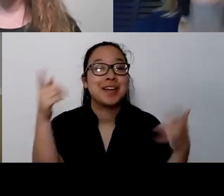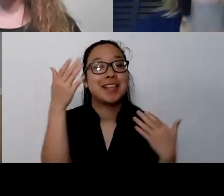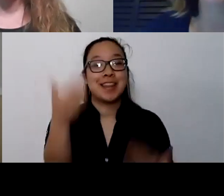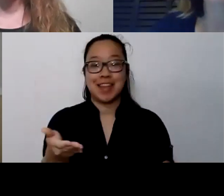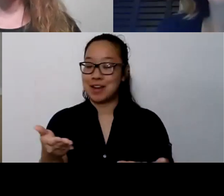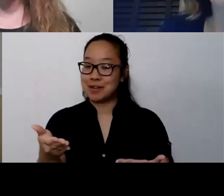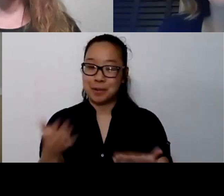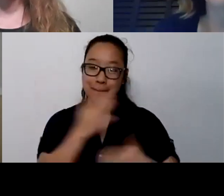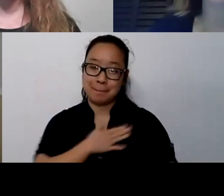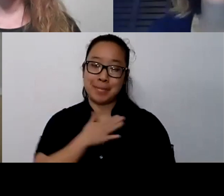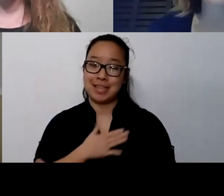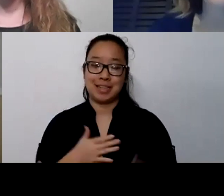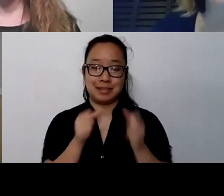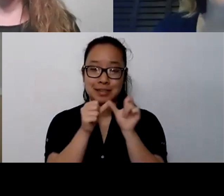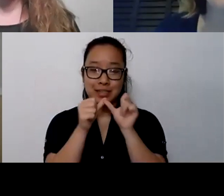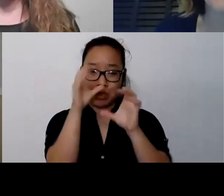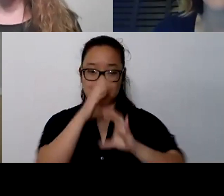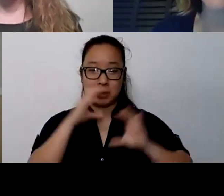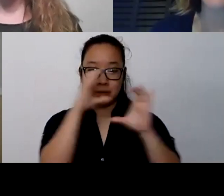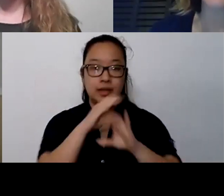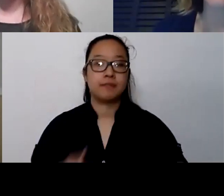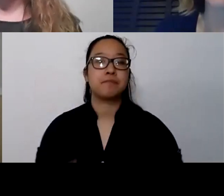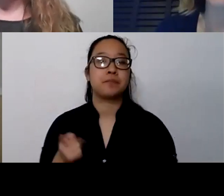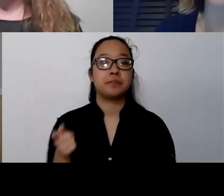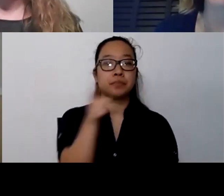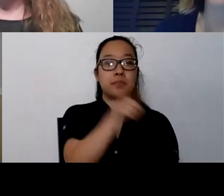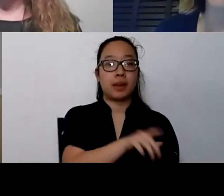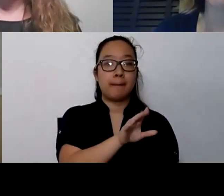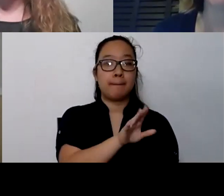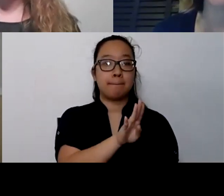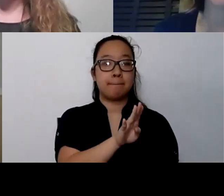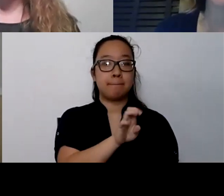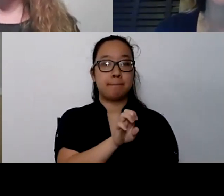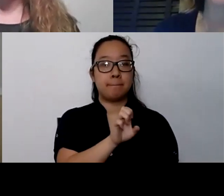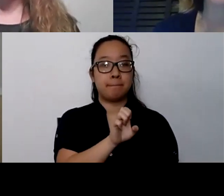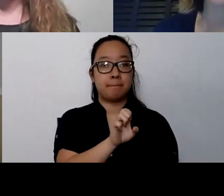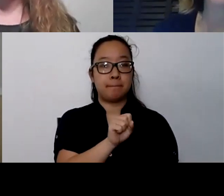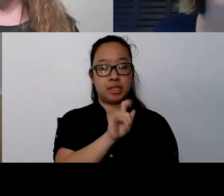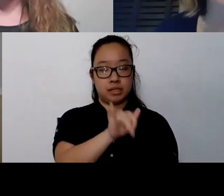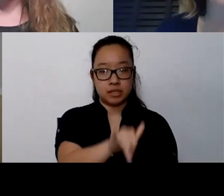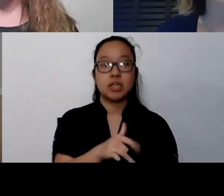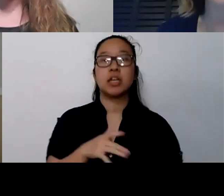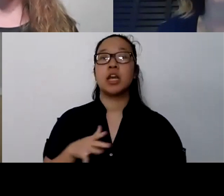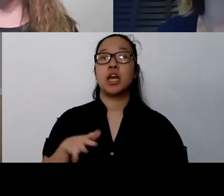If I can add one more. The Children's Hospital Seattle has a referral system.